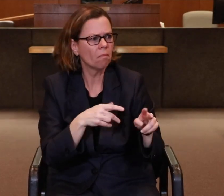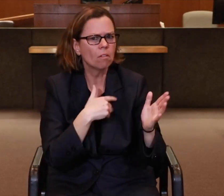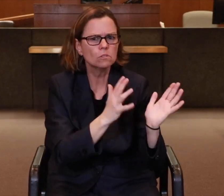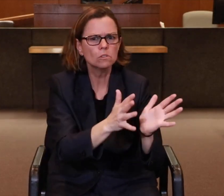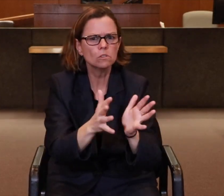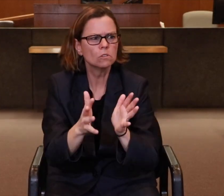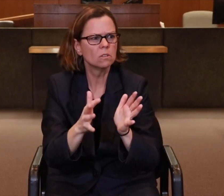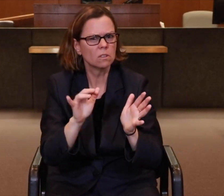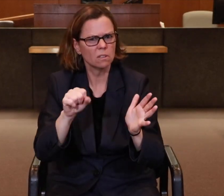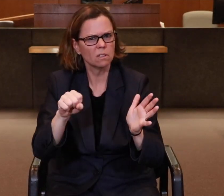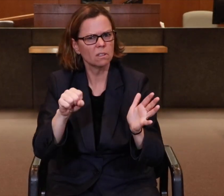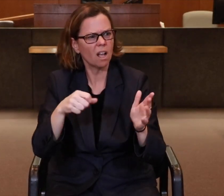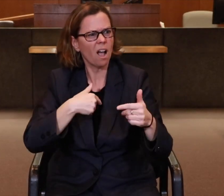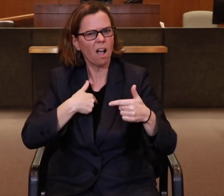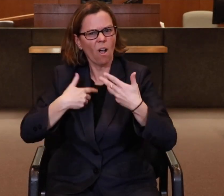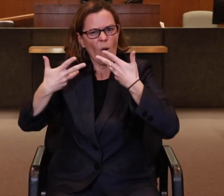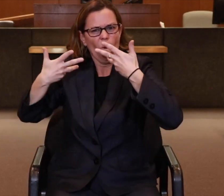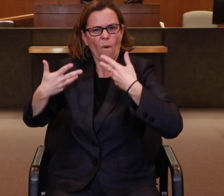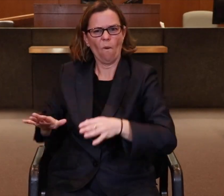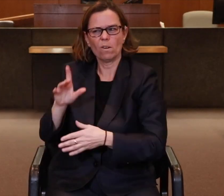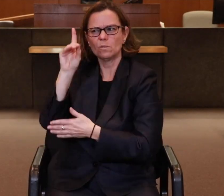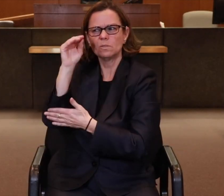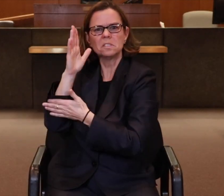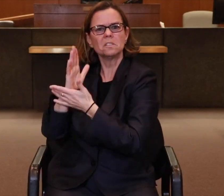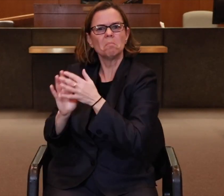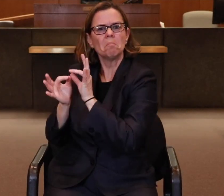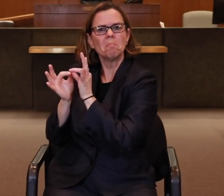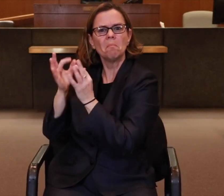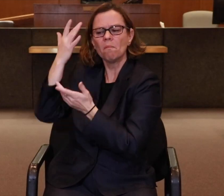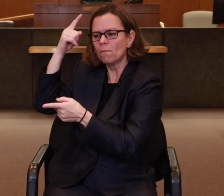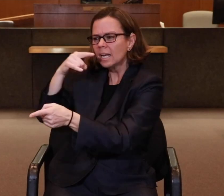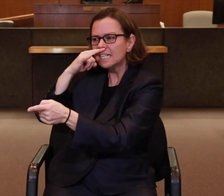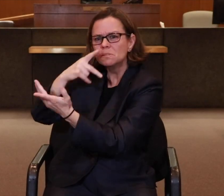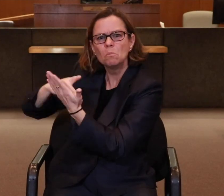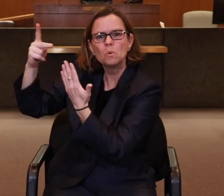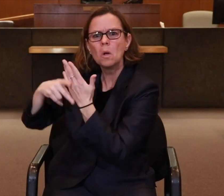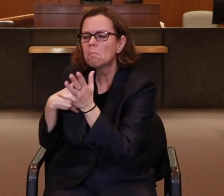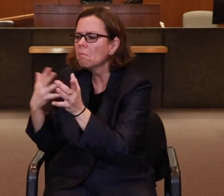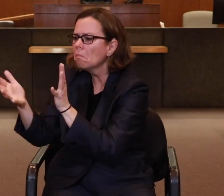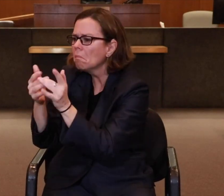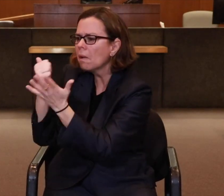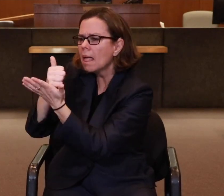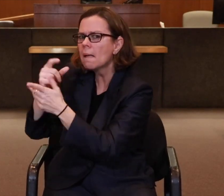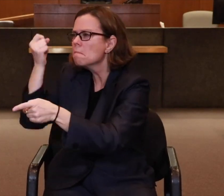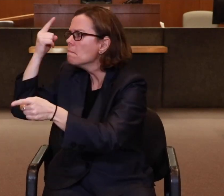As I talked with some of the attendees, I realized that I had already done some “interpreting” at the youth program with the children I worked with.